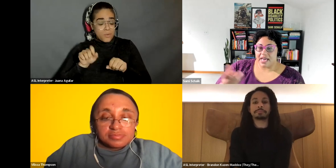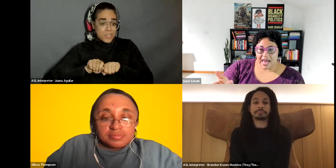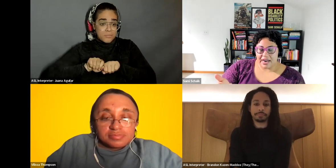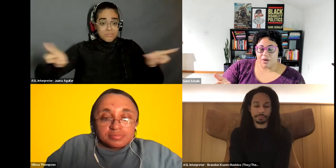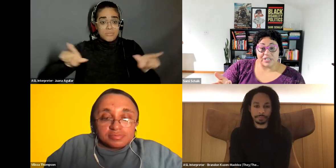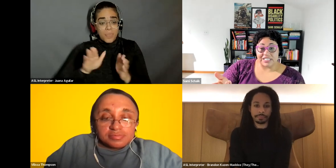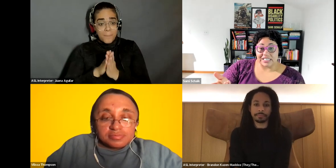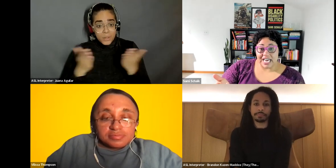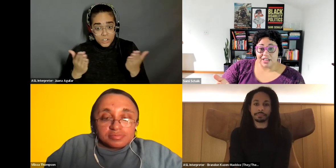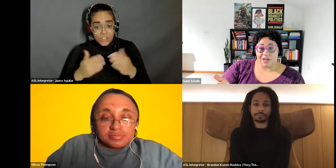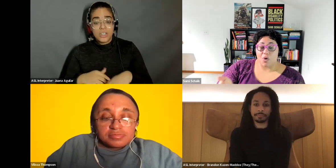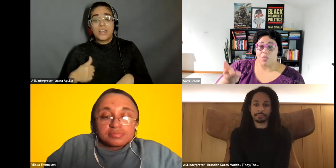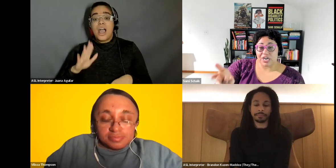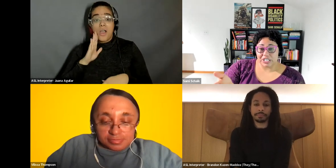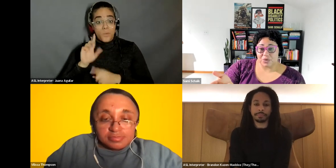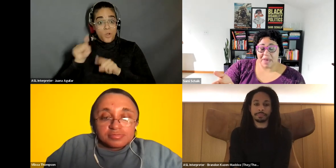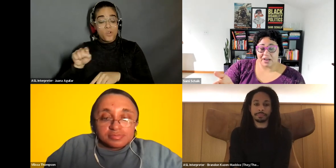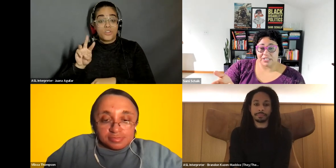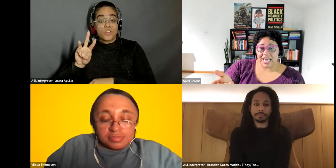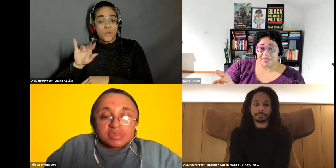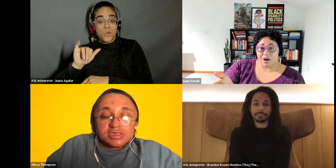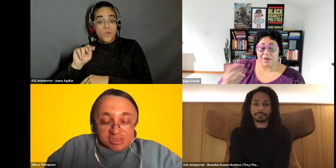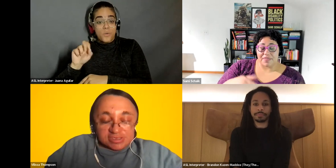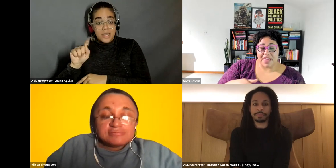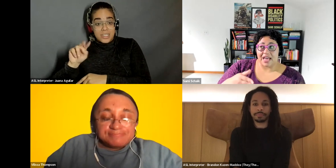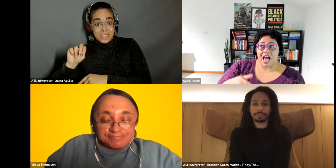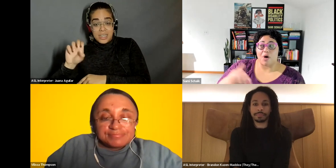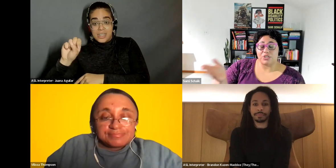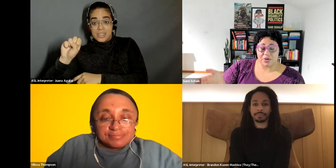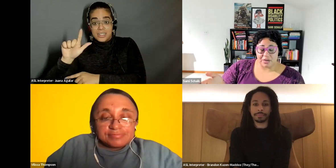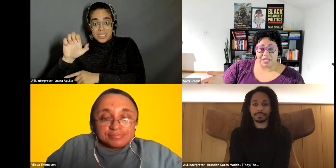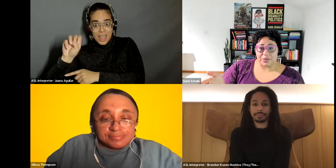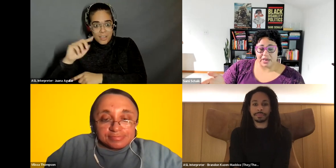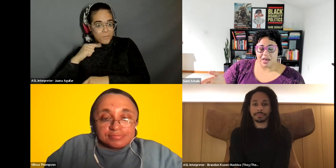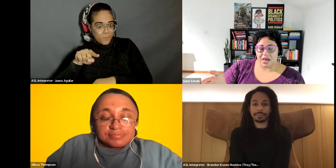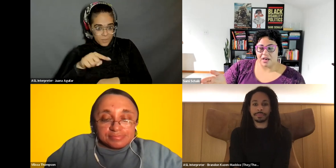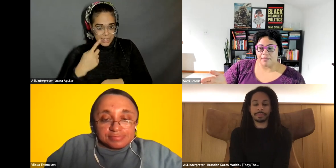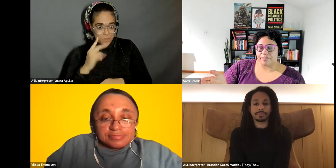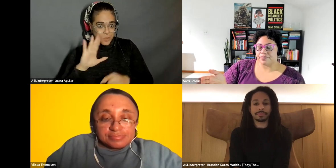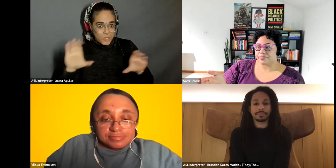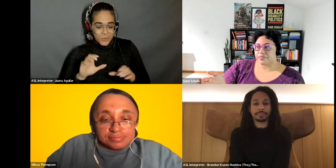Sami Schalk: at Winston Salem. We're gonna do a panel together. But then i'm also gonna be doing.